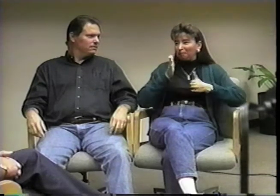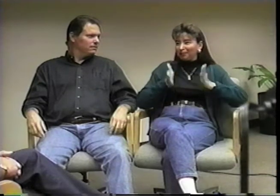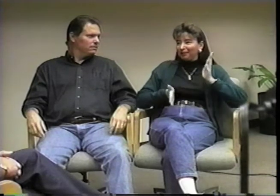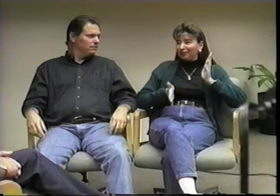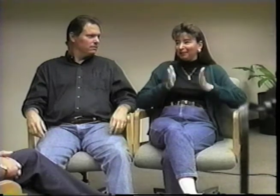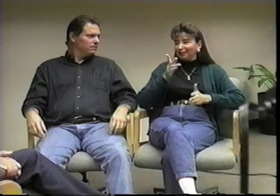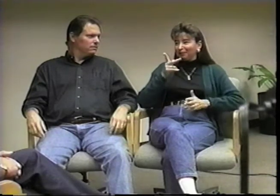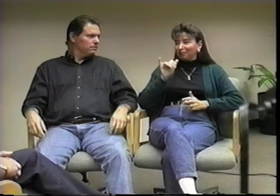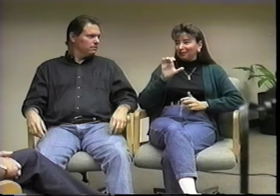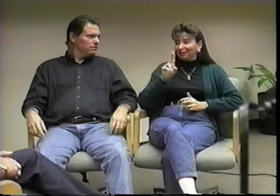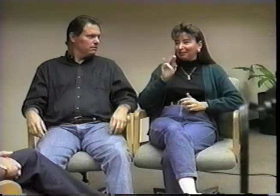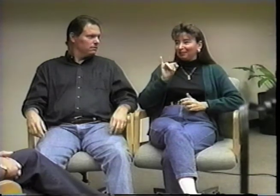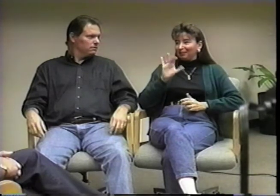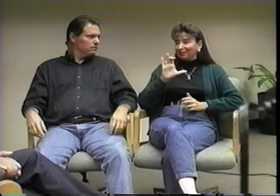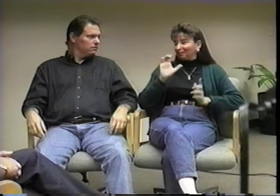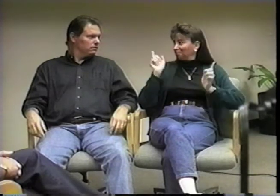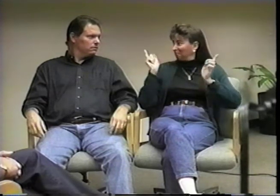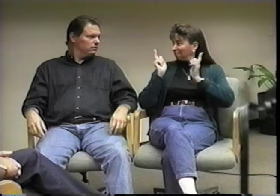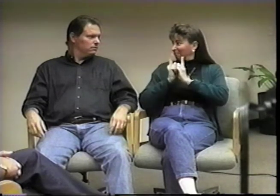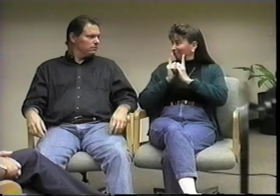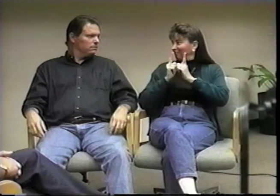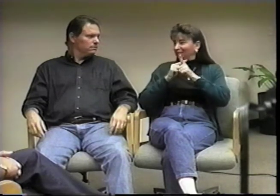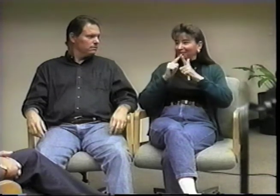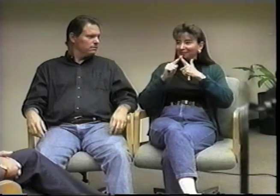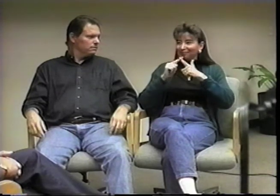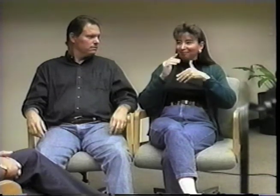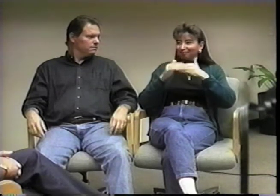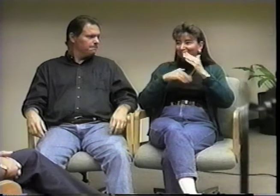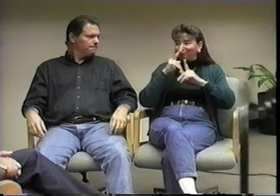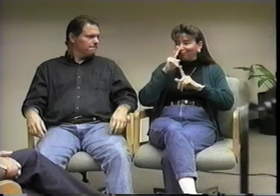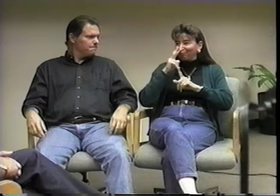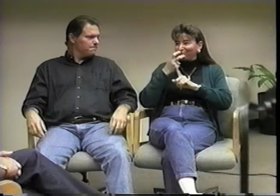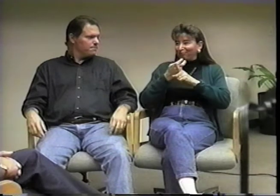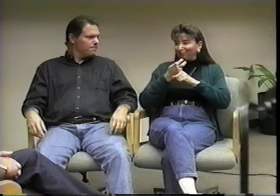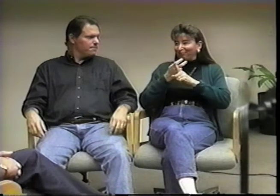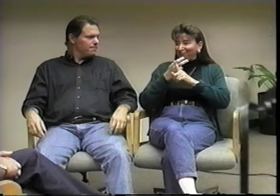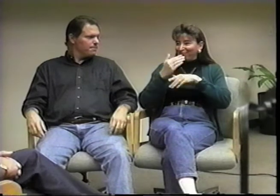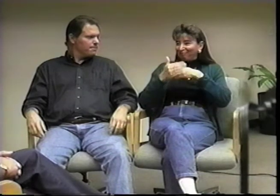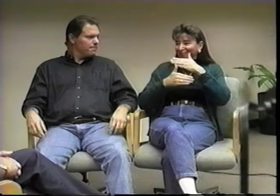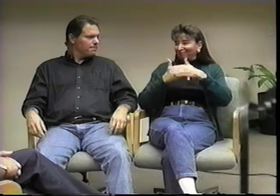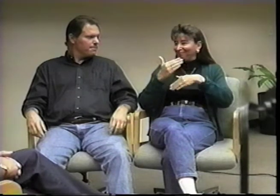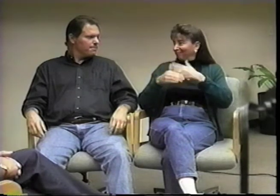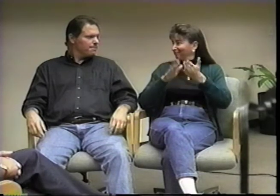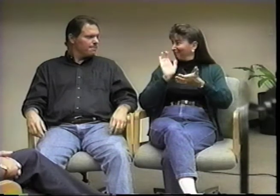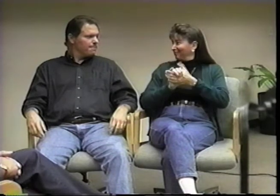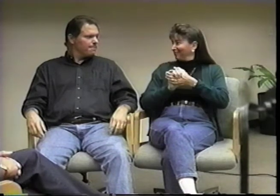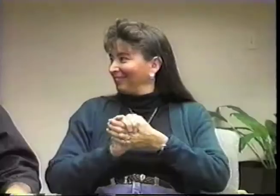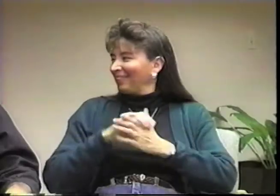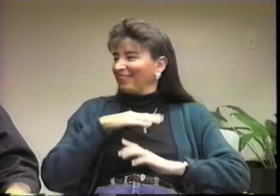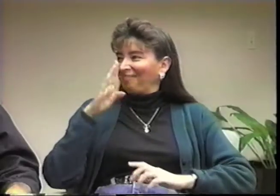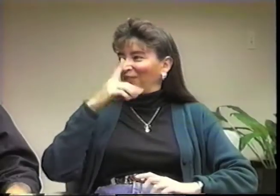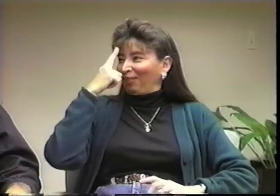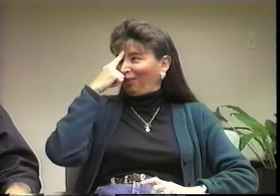fell in love, and eventually got married.